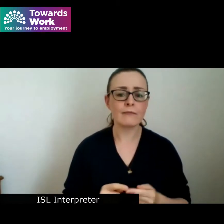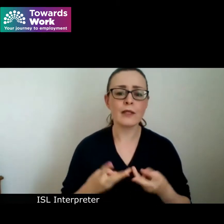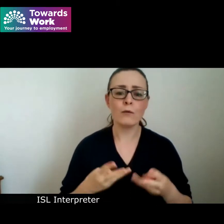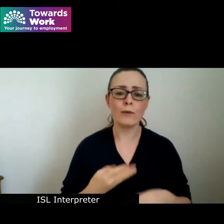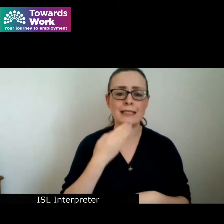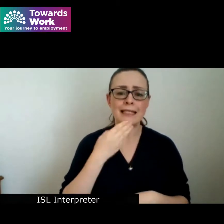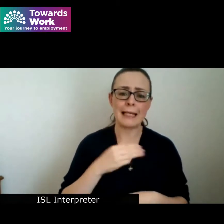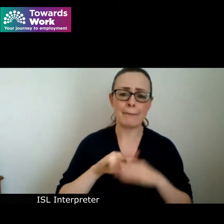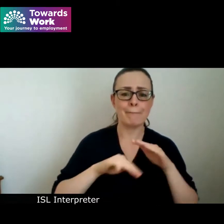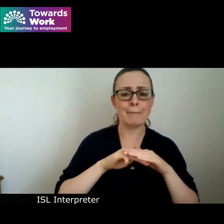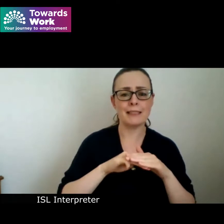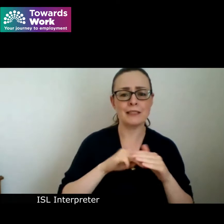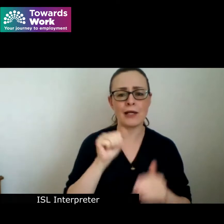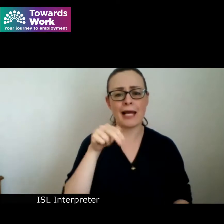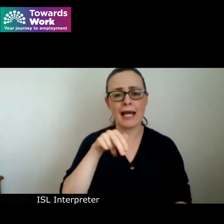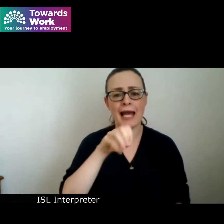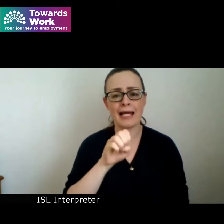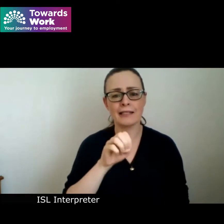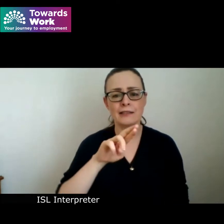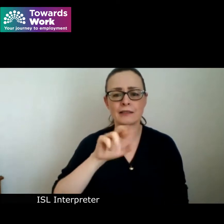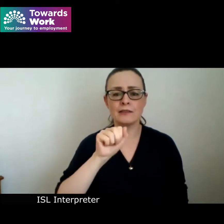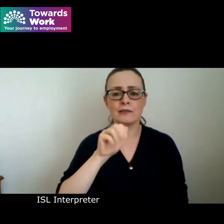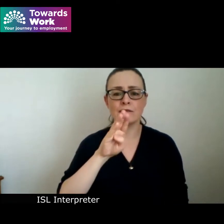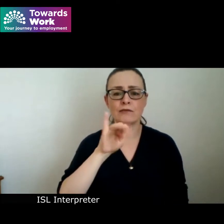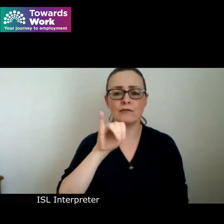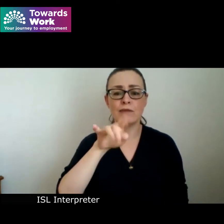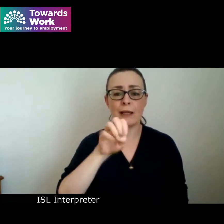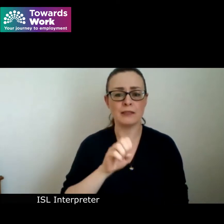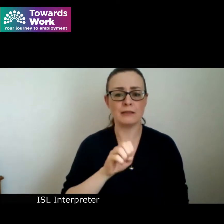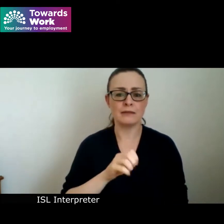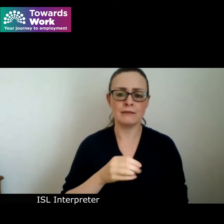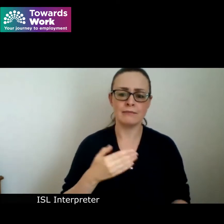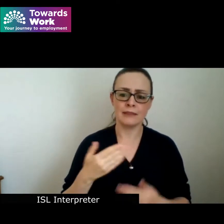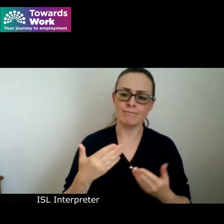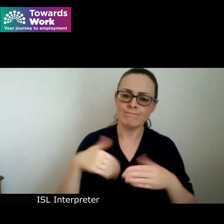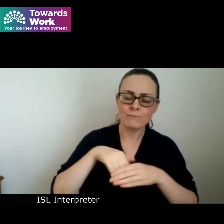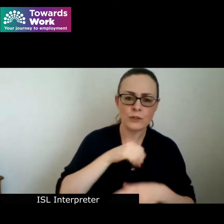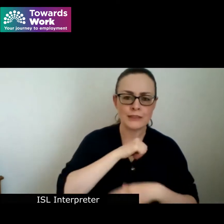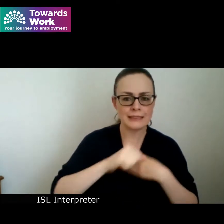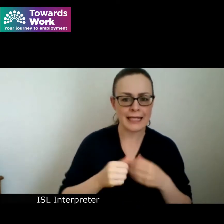joining us today to celebrate the launch of Towards Work and for her work in this area.